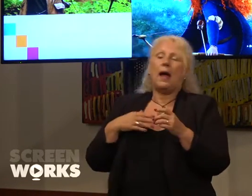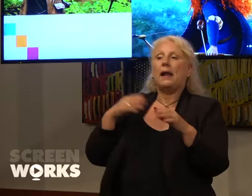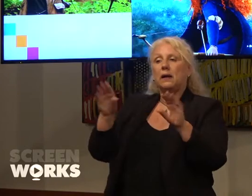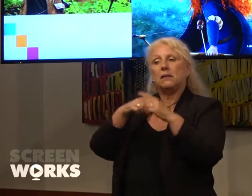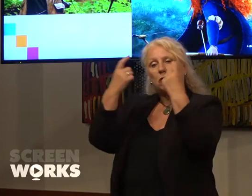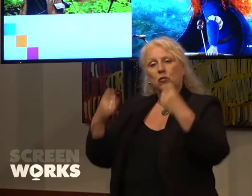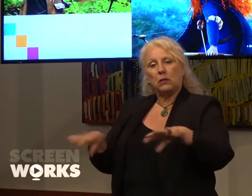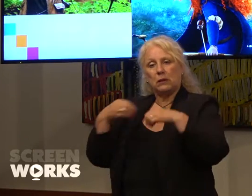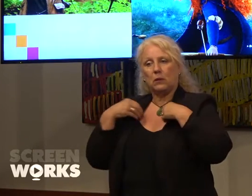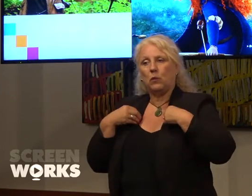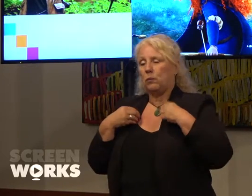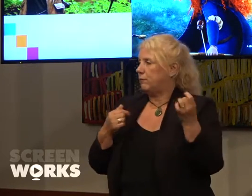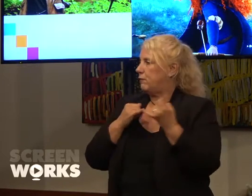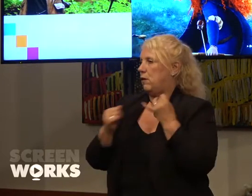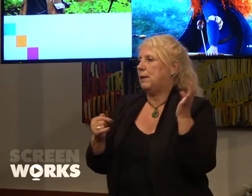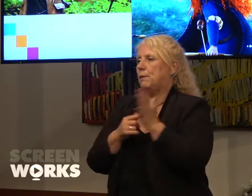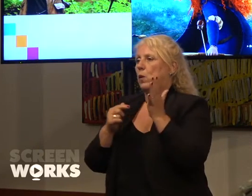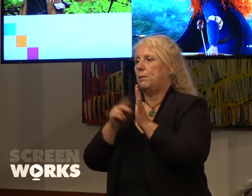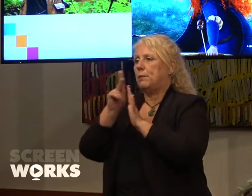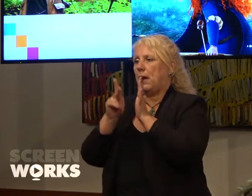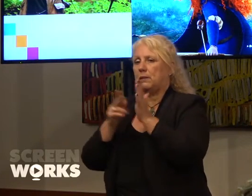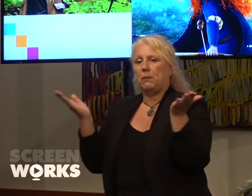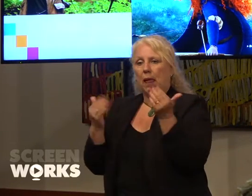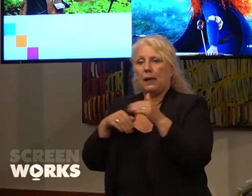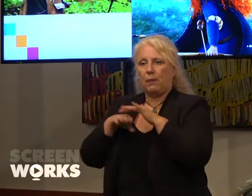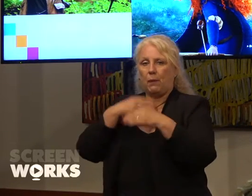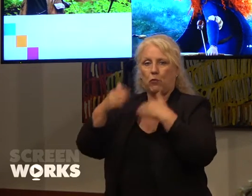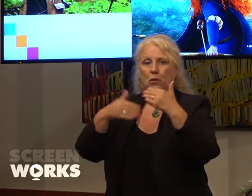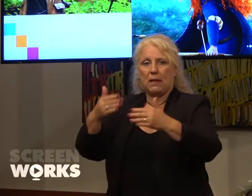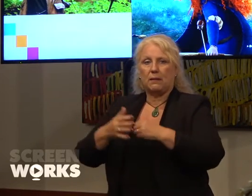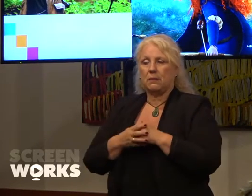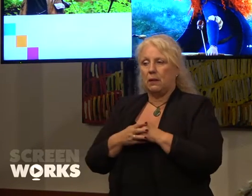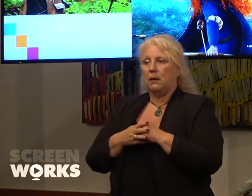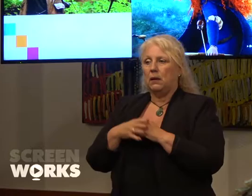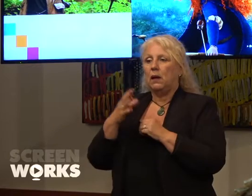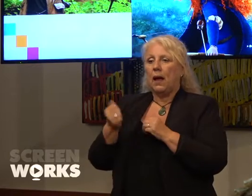important part to play in that process. There are a scarce number of films that